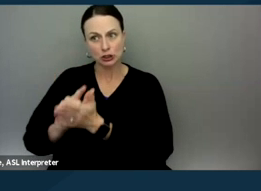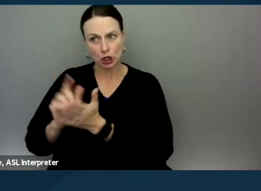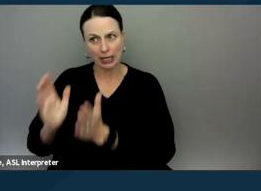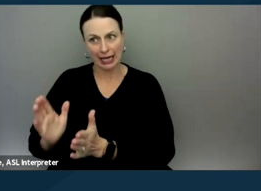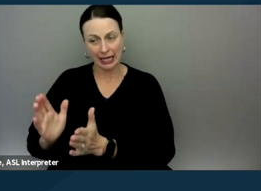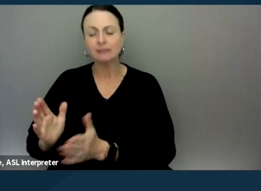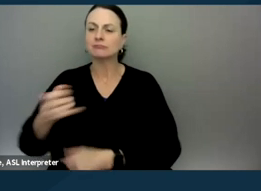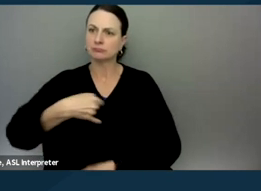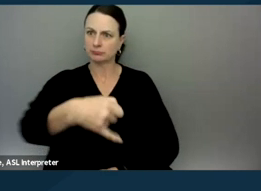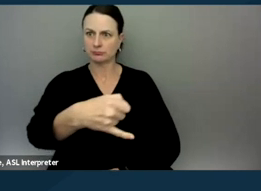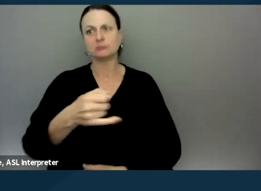Can we go to the next slide please?